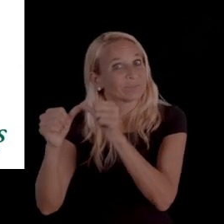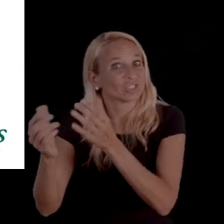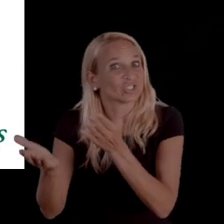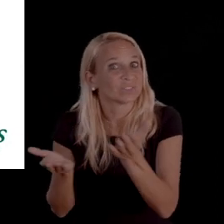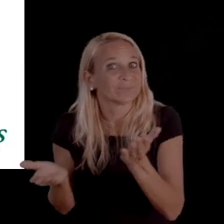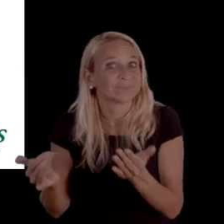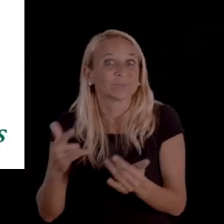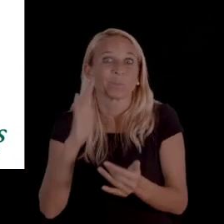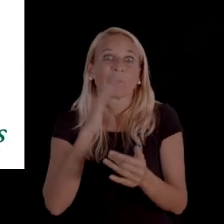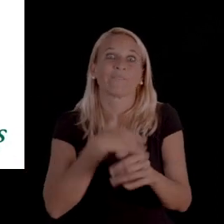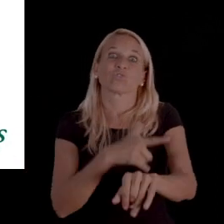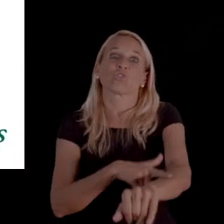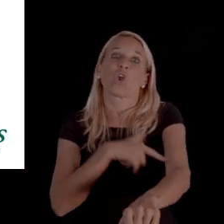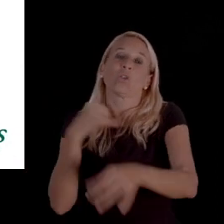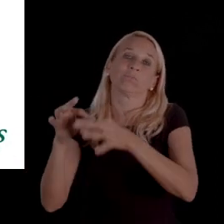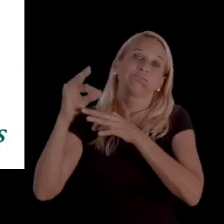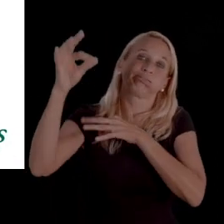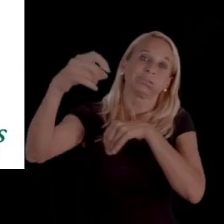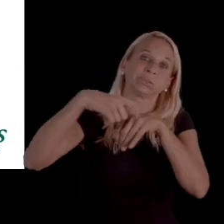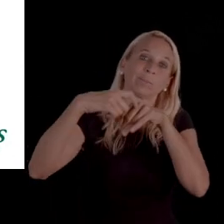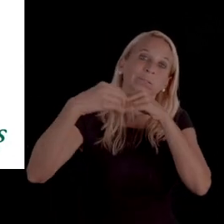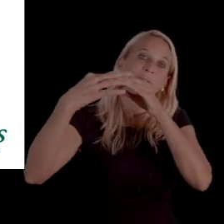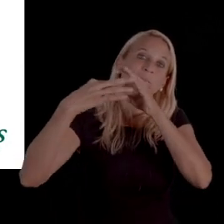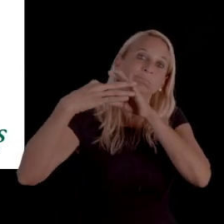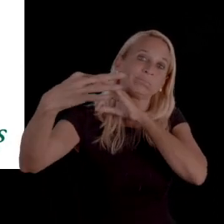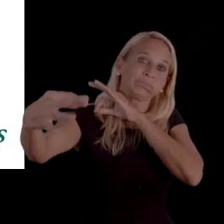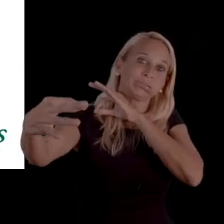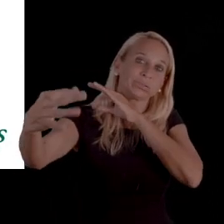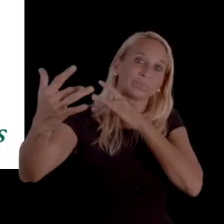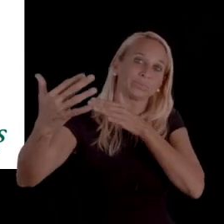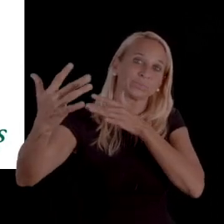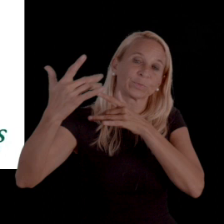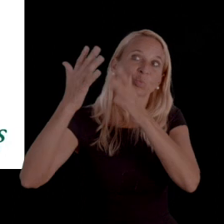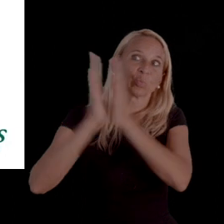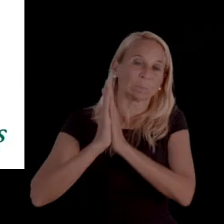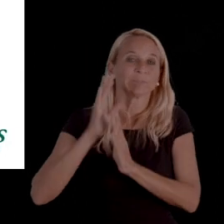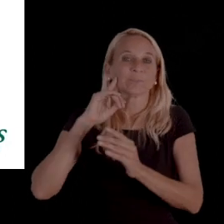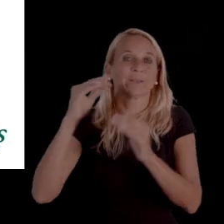You will have a longer timeline to request a Medicaid fair hearing,